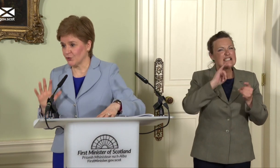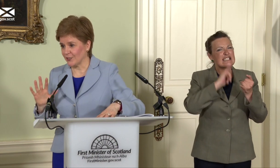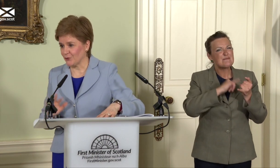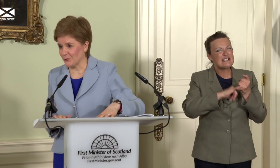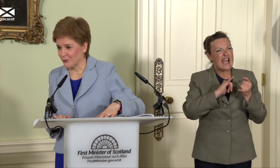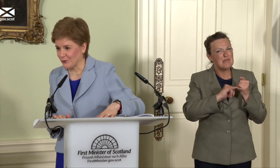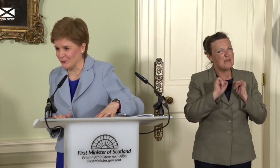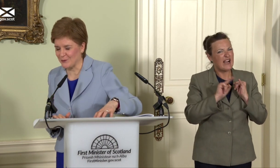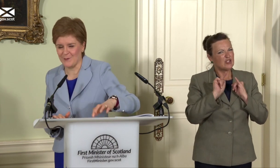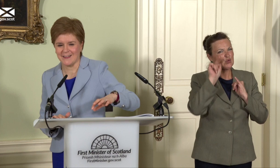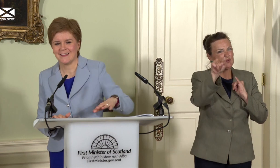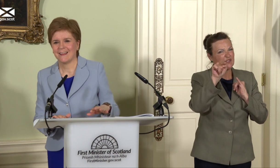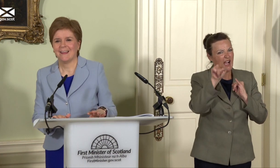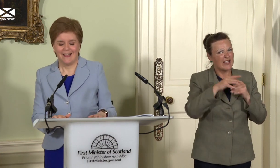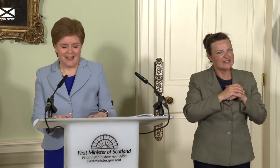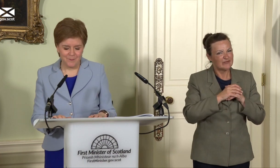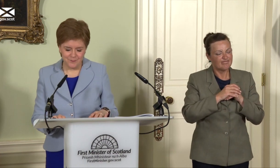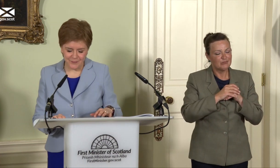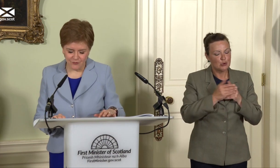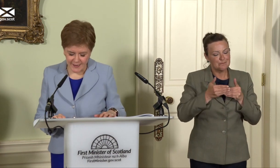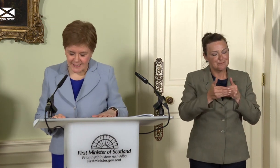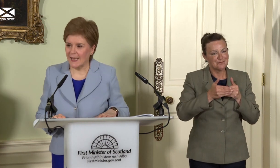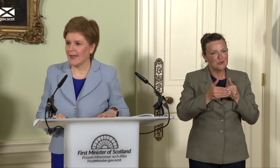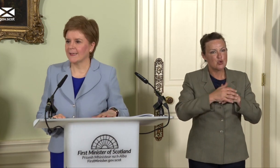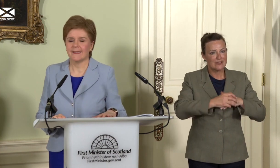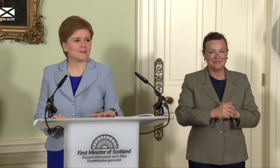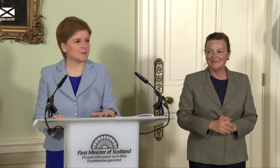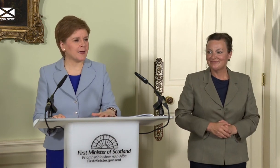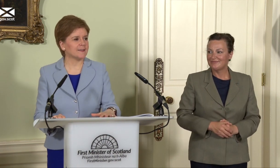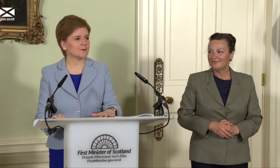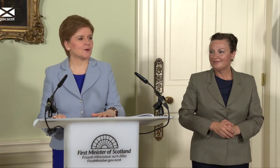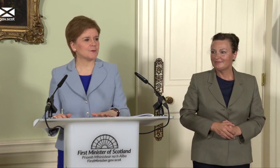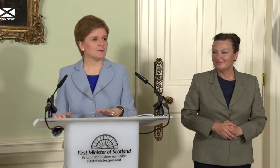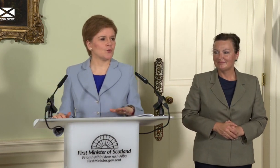can draw your own conclusions from that. Right, this is where my eyesight becomes a bit more